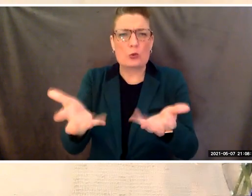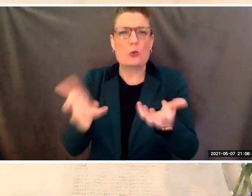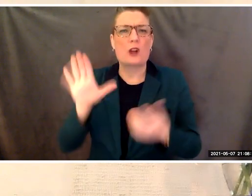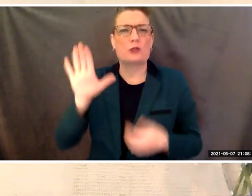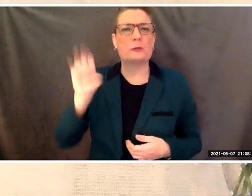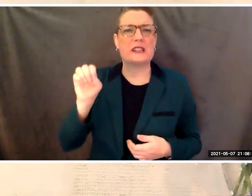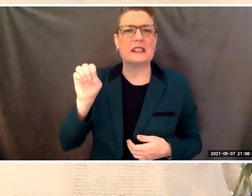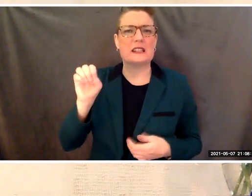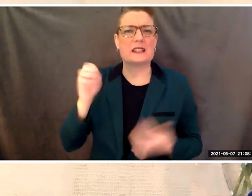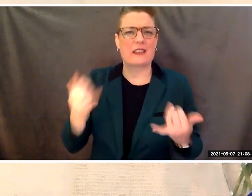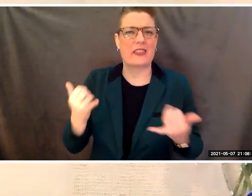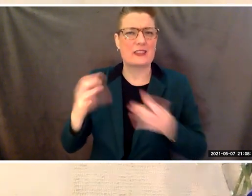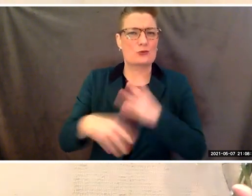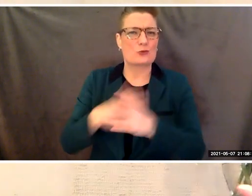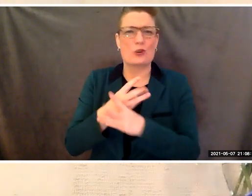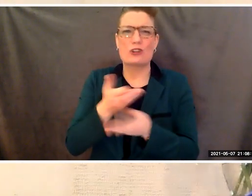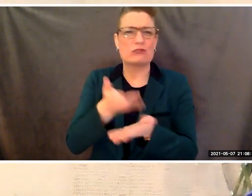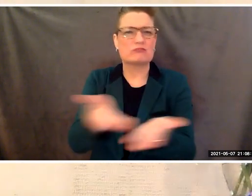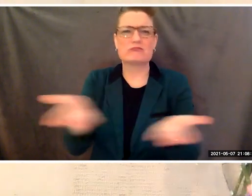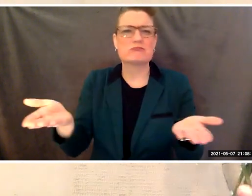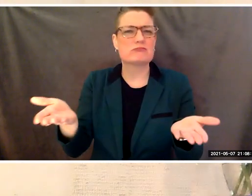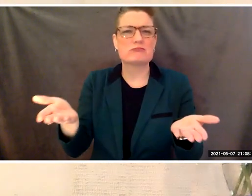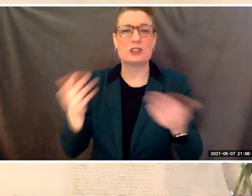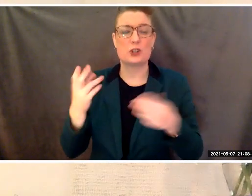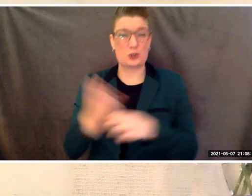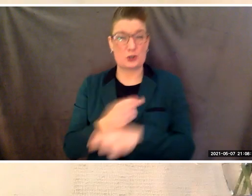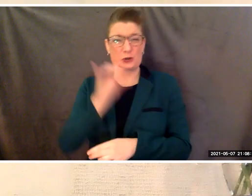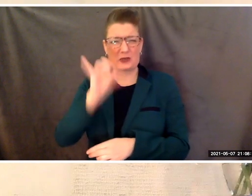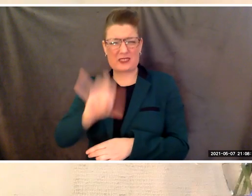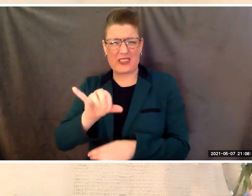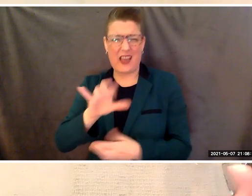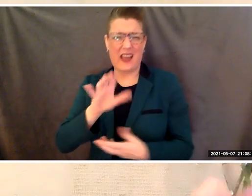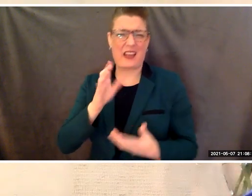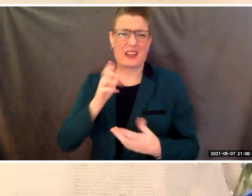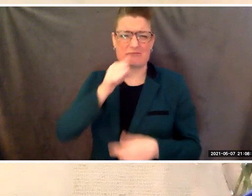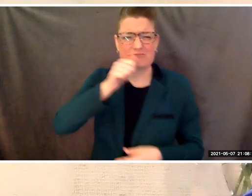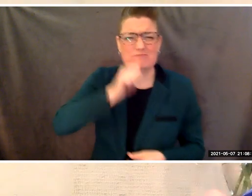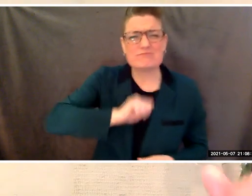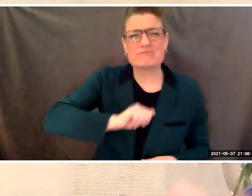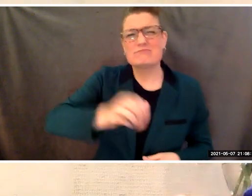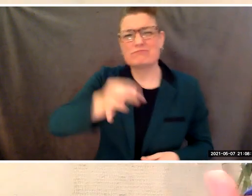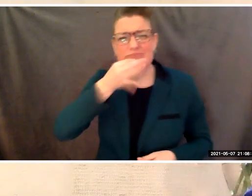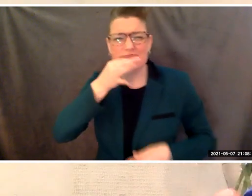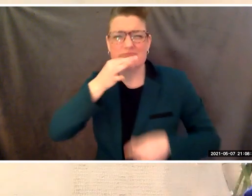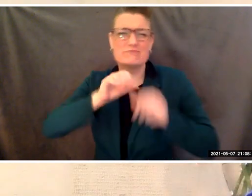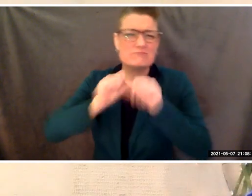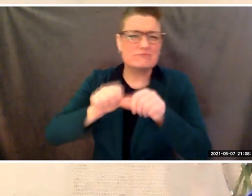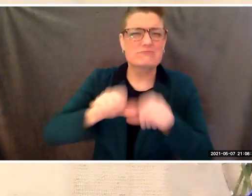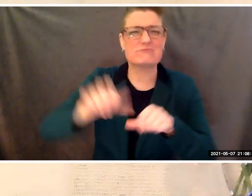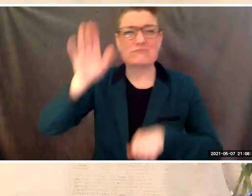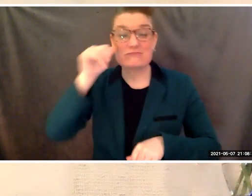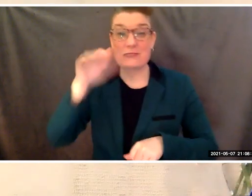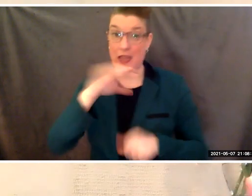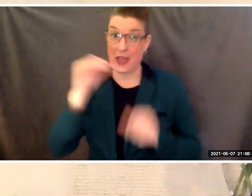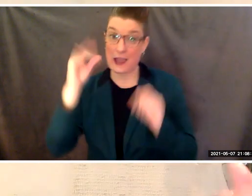and use the resilience, determination, perseverance, and hope that got you here today to the Zenith